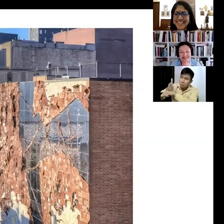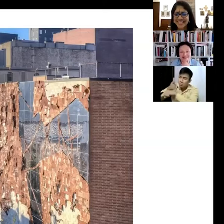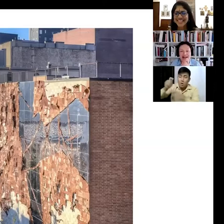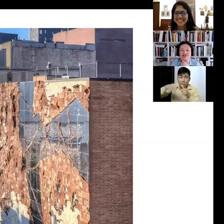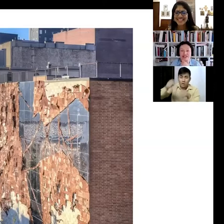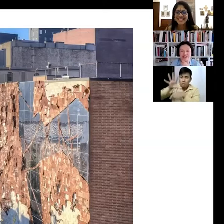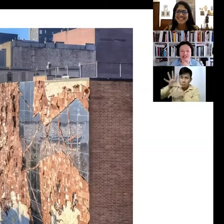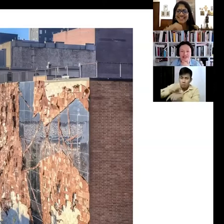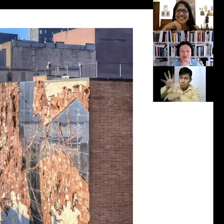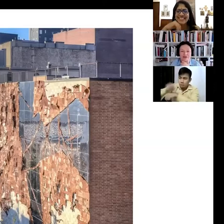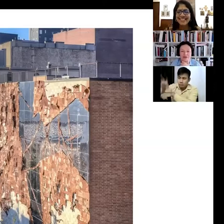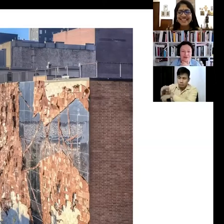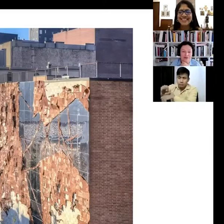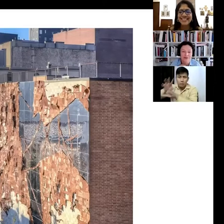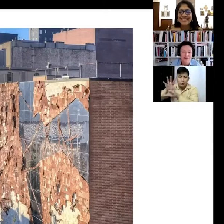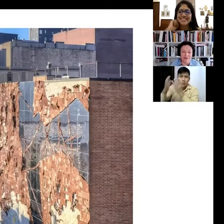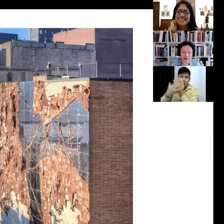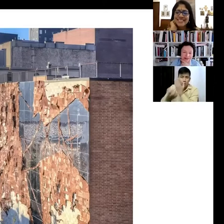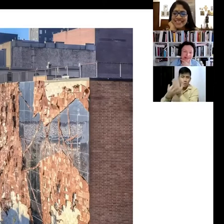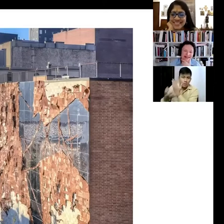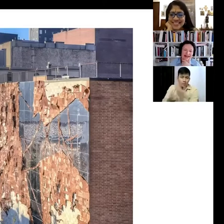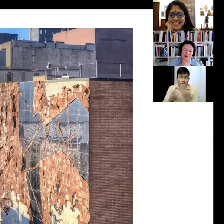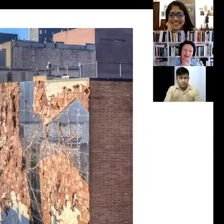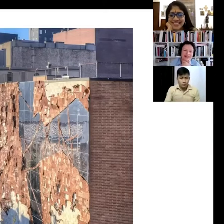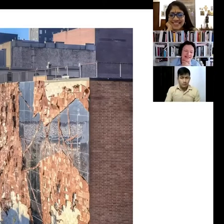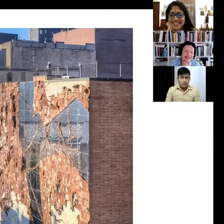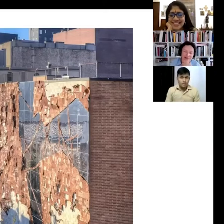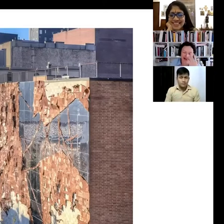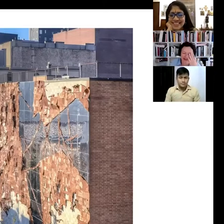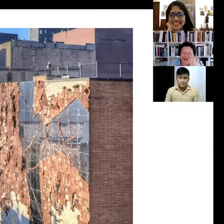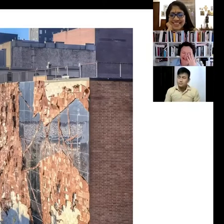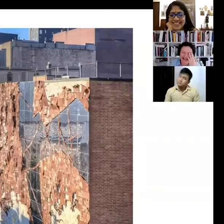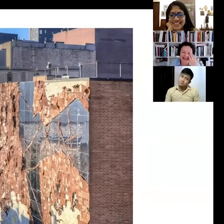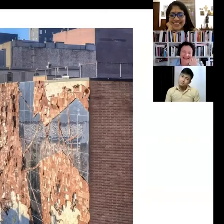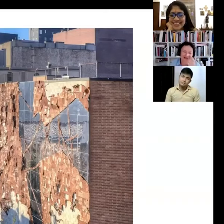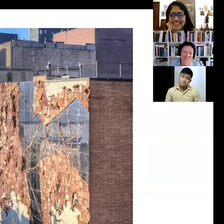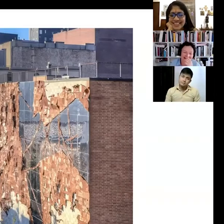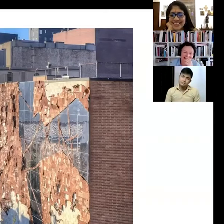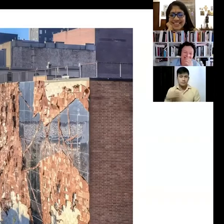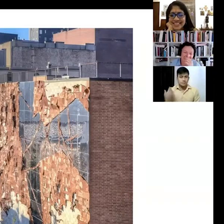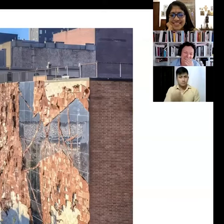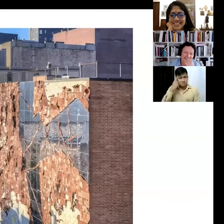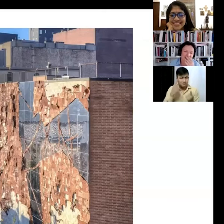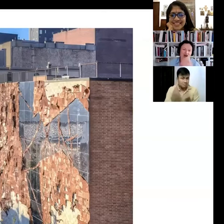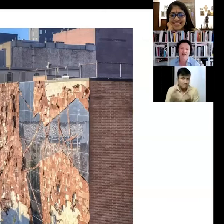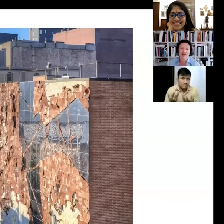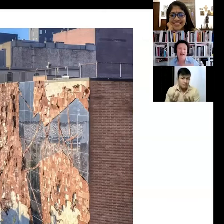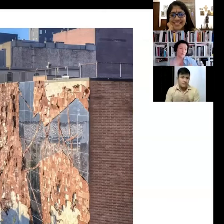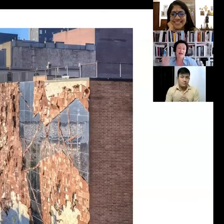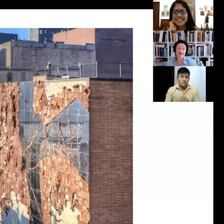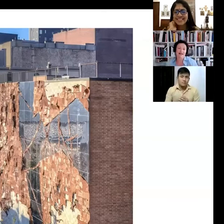you know, engineered to support winds. But it was, it was kind of... shocking! And the weather has